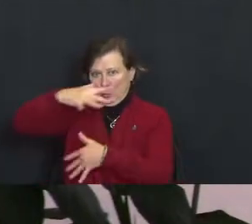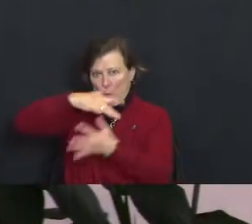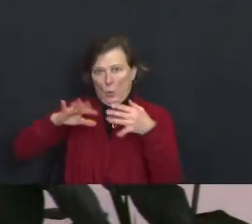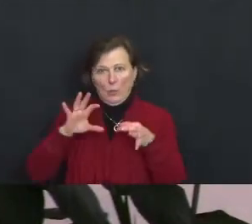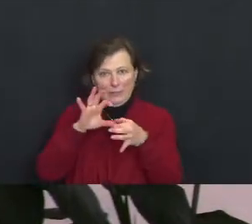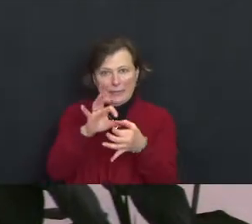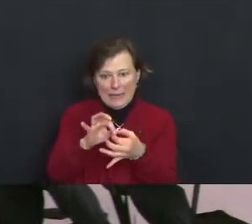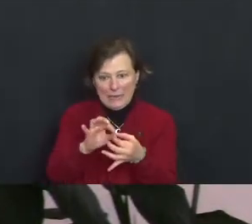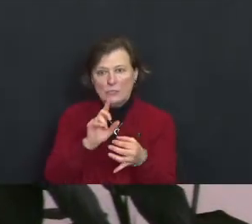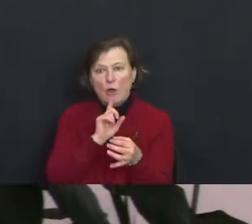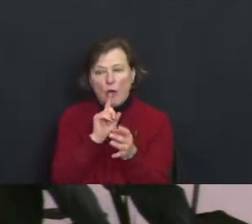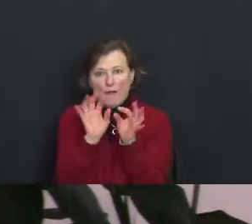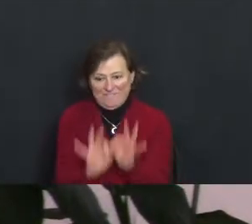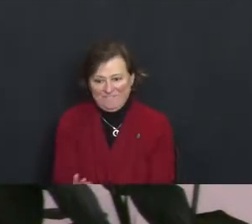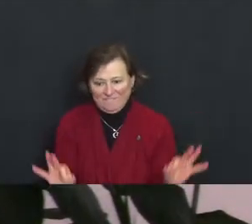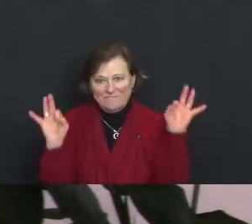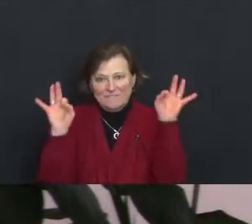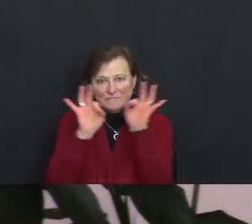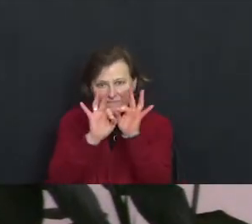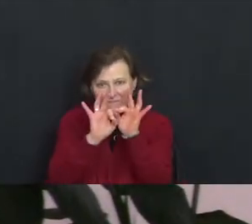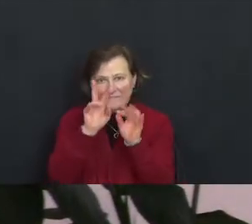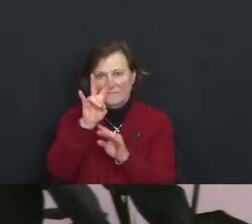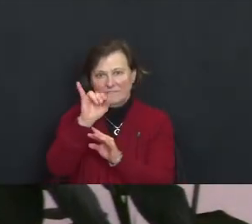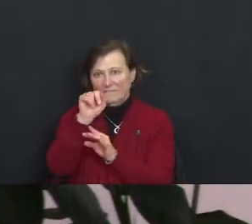vital to a person's well-being.